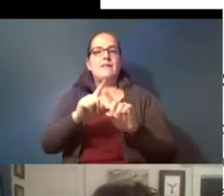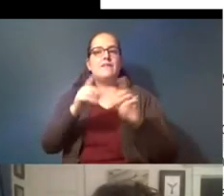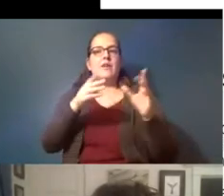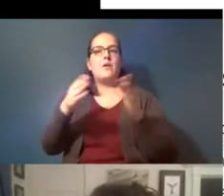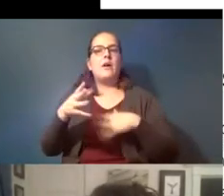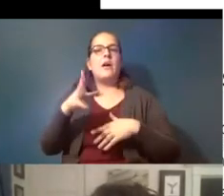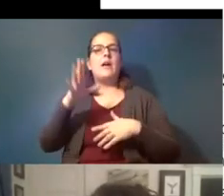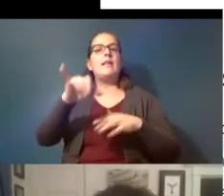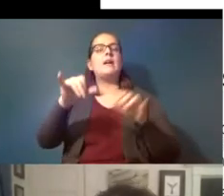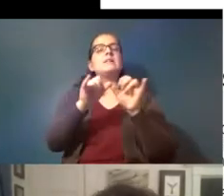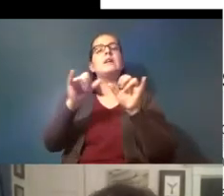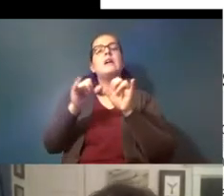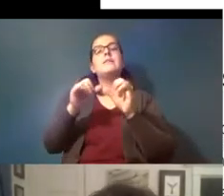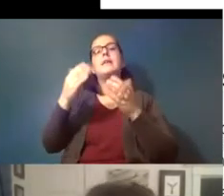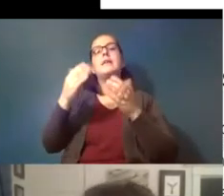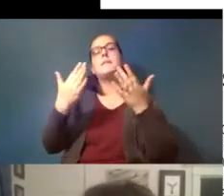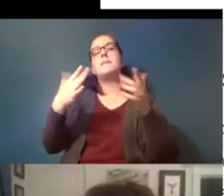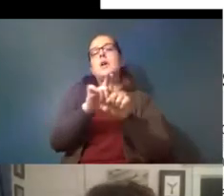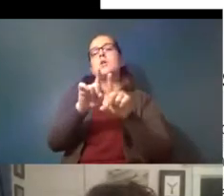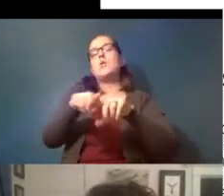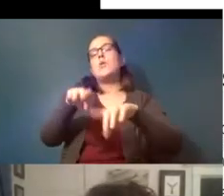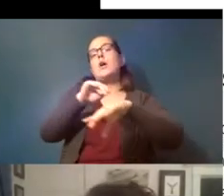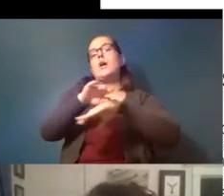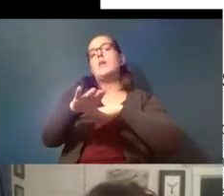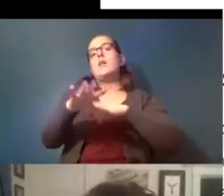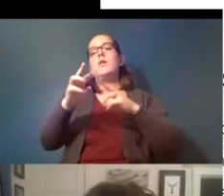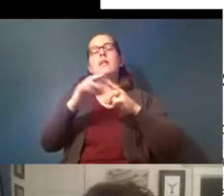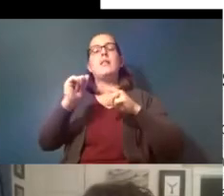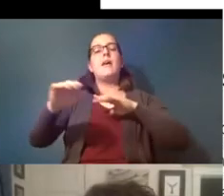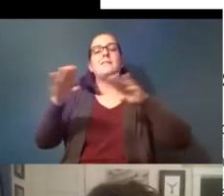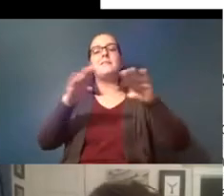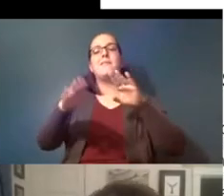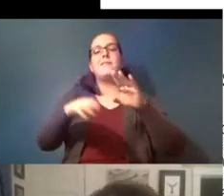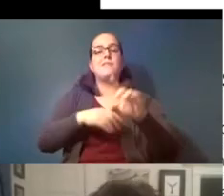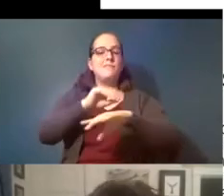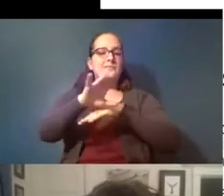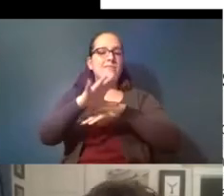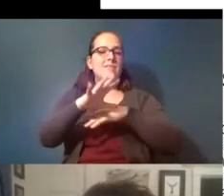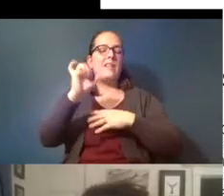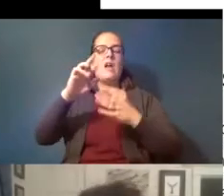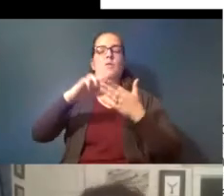may also influence whether their behavior is affected and these results are preliminary and